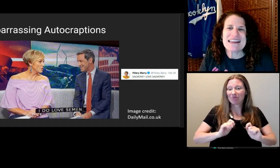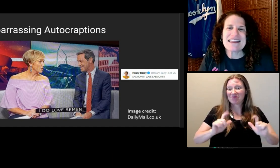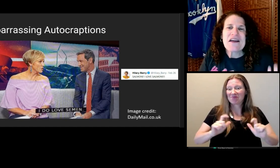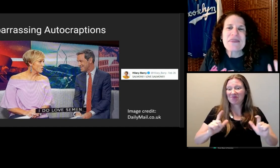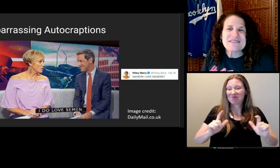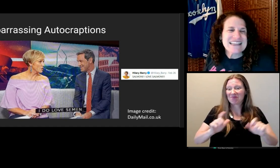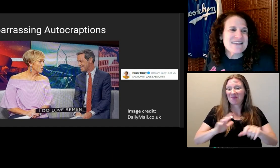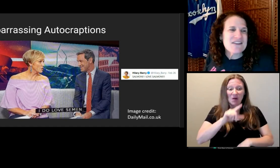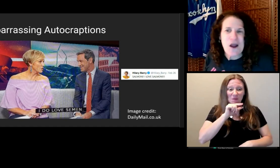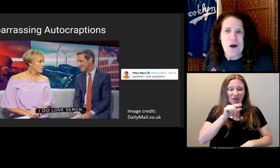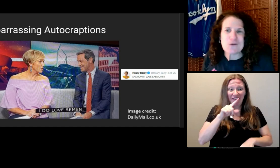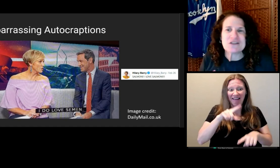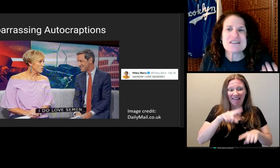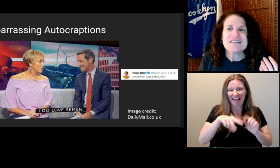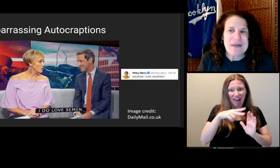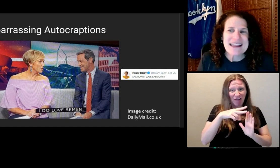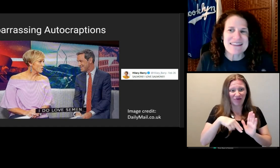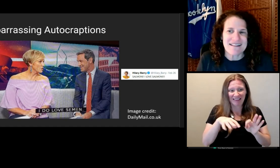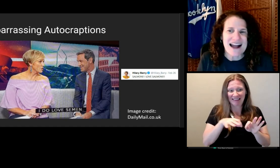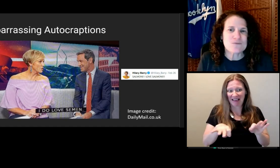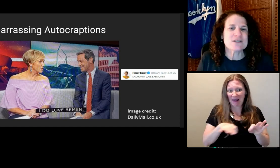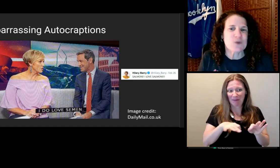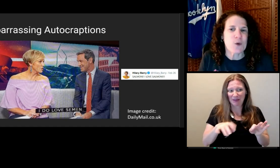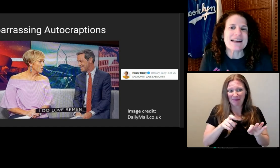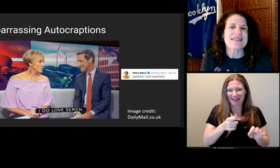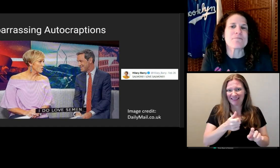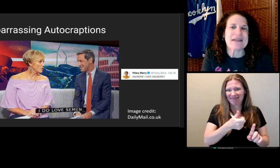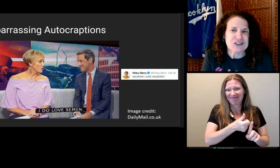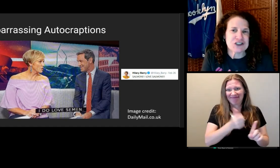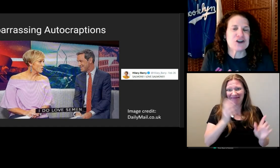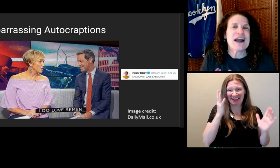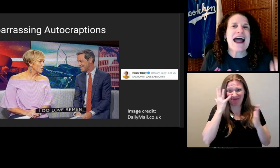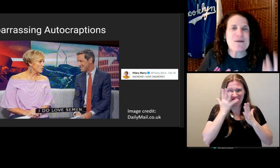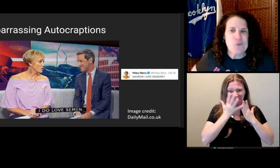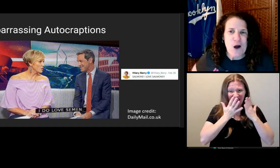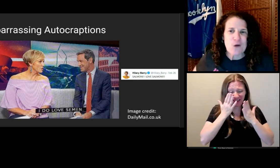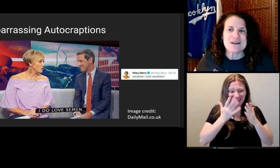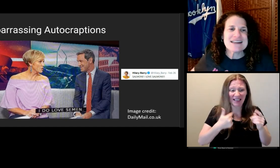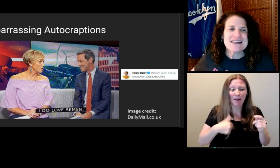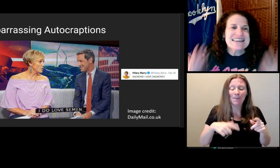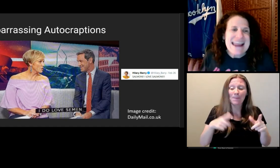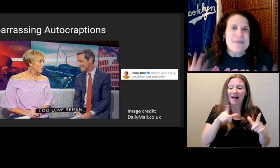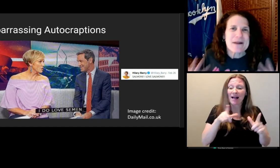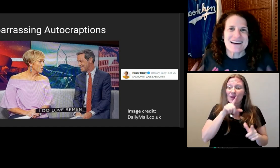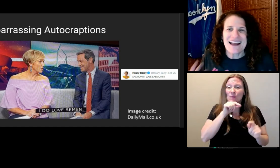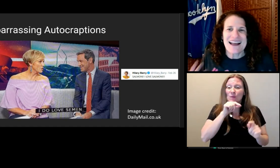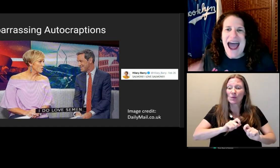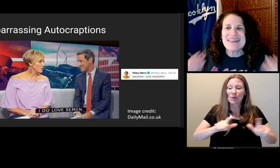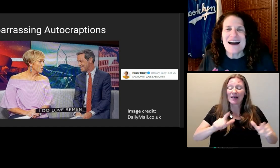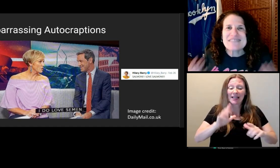Hilary Barry, the TV host, tweeted the picture and wrote: Salmon! I love salmon!